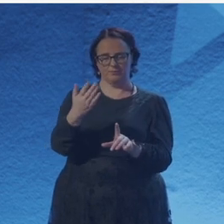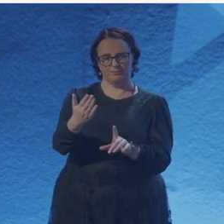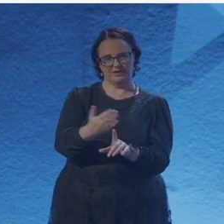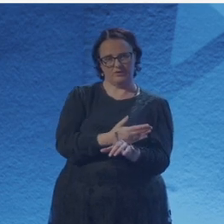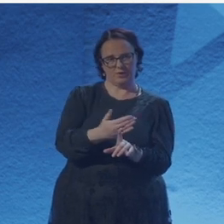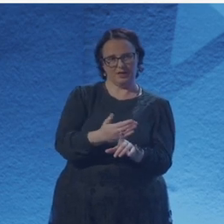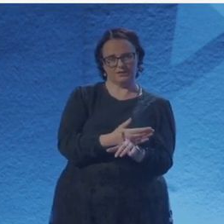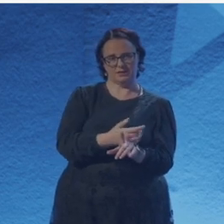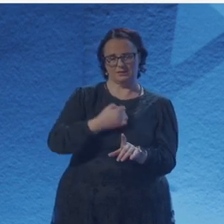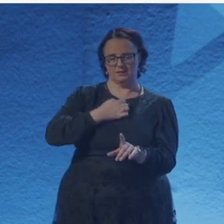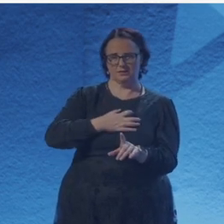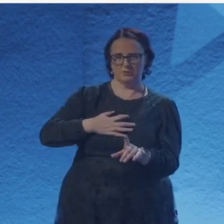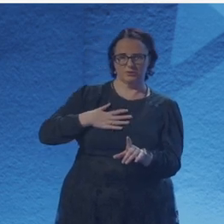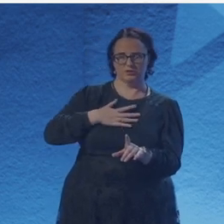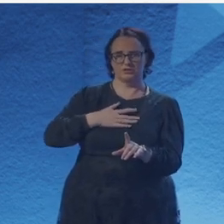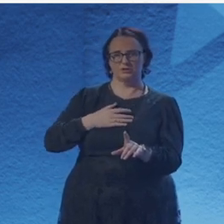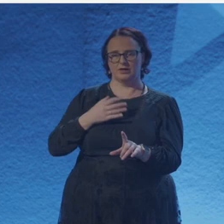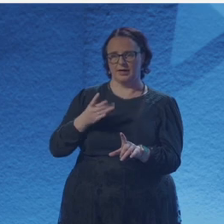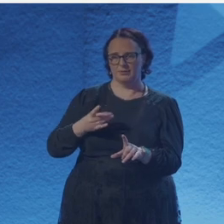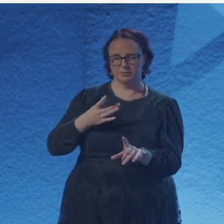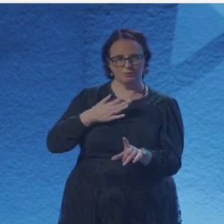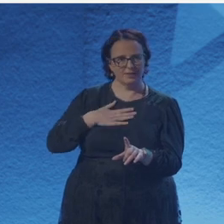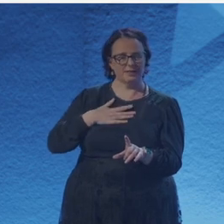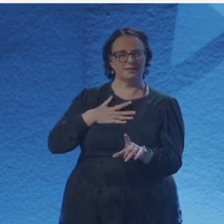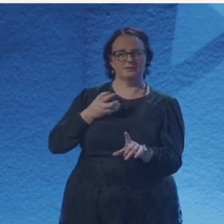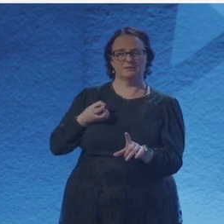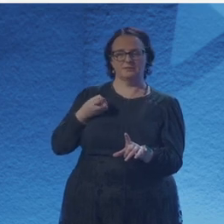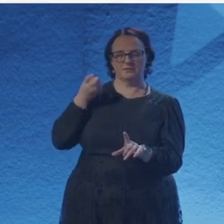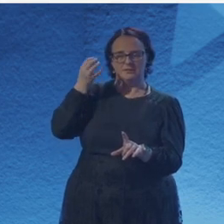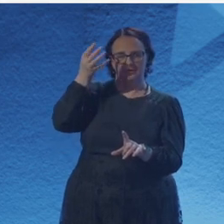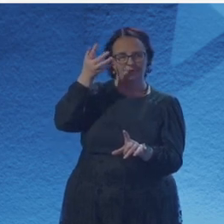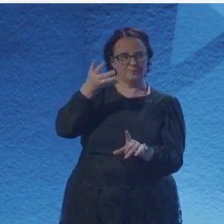and it just it's very scientific. The way the rhythm, the rhyme goes, so it’s